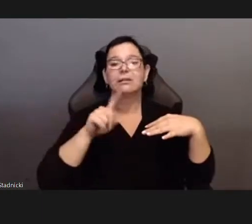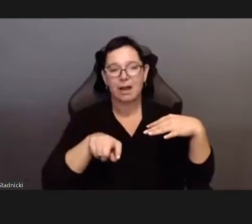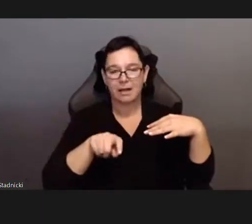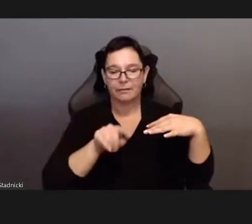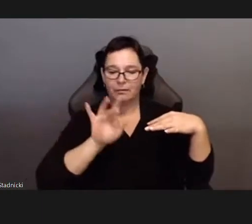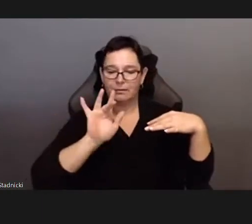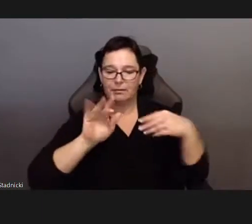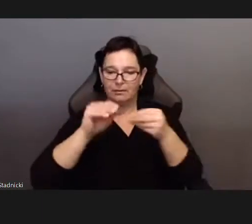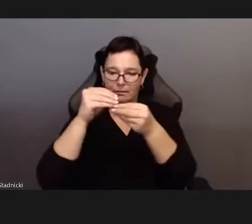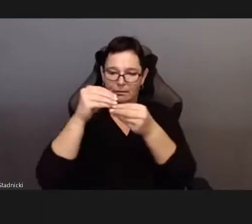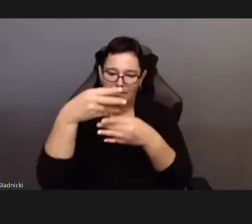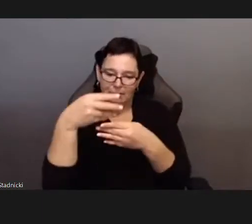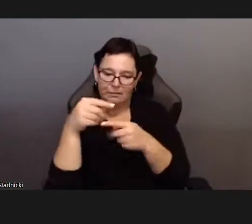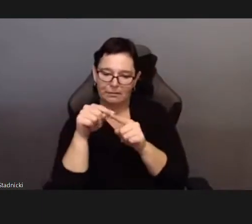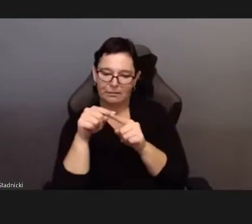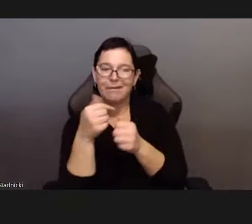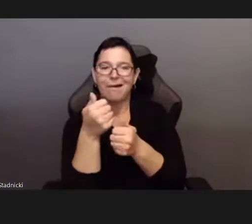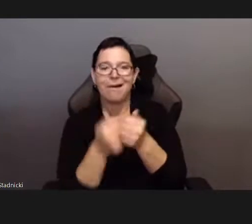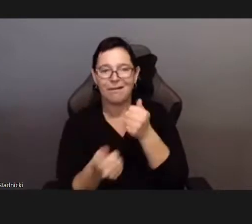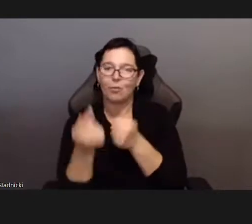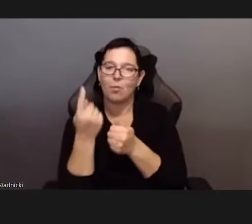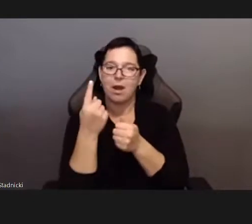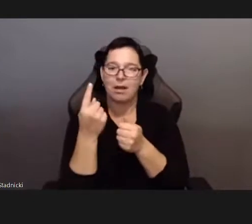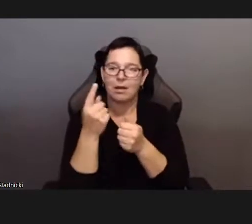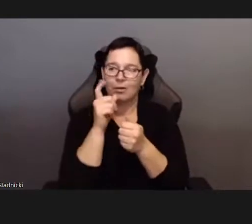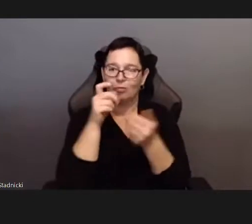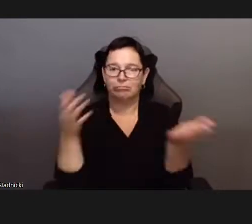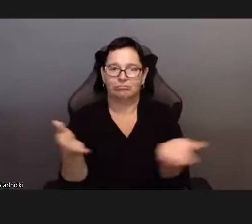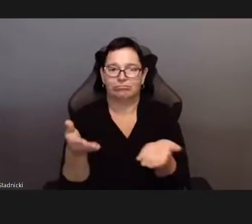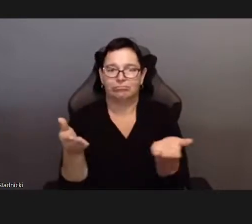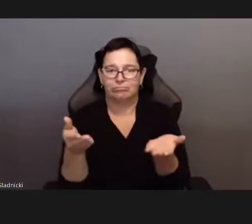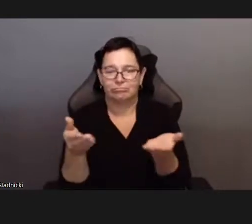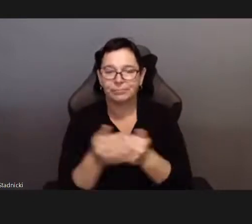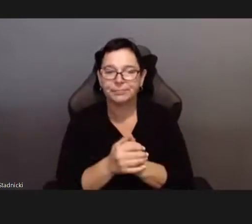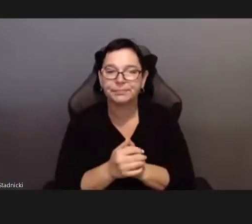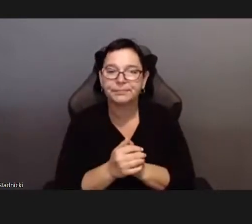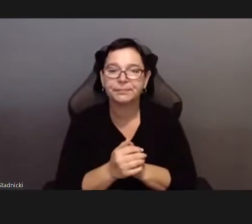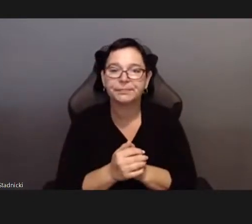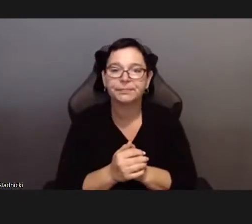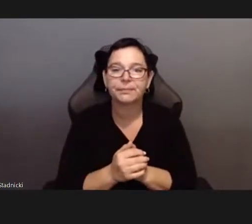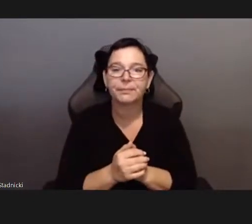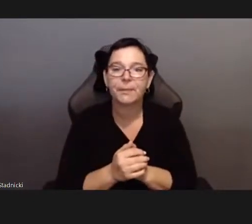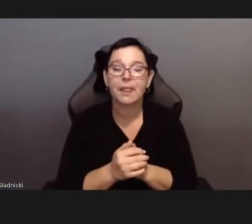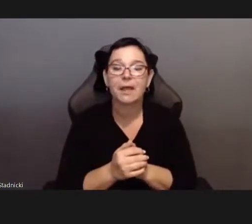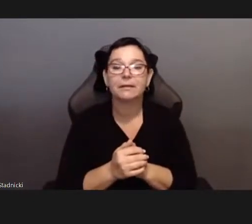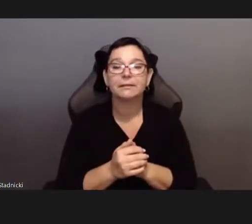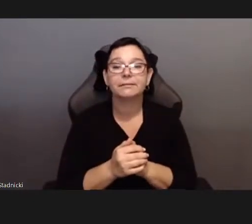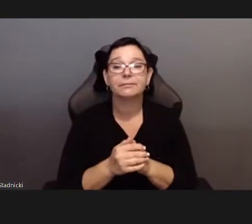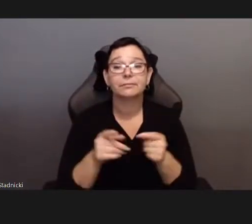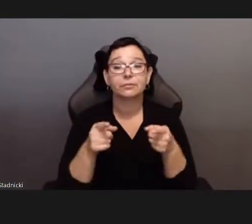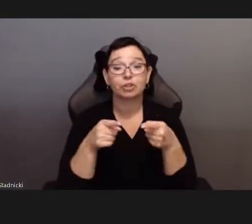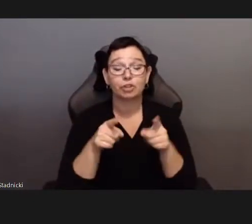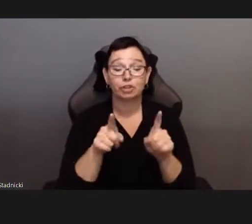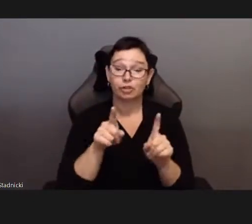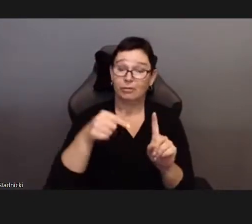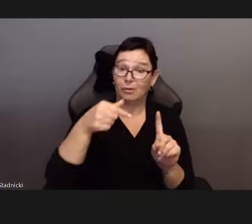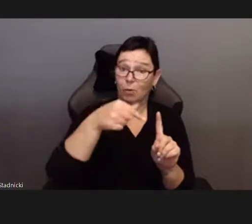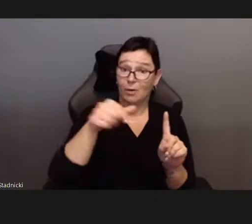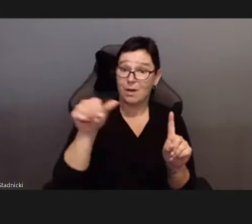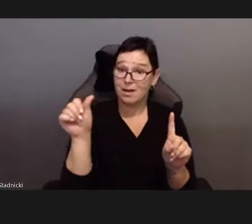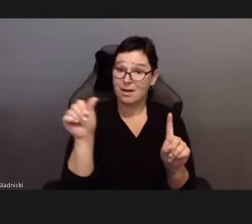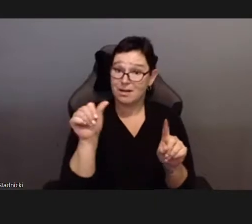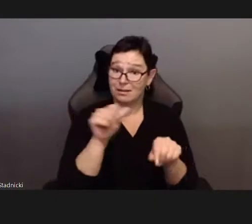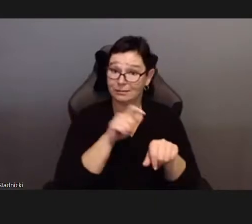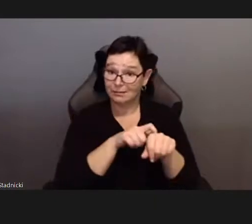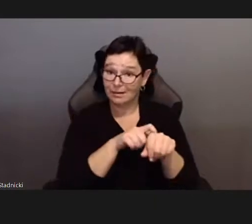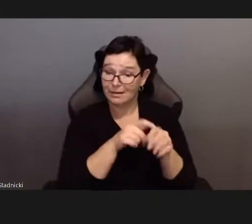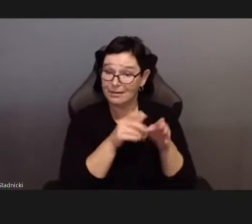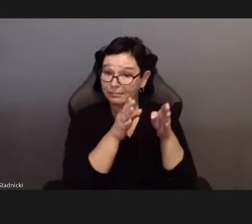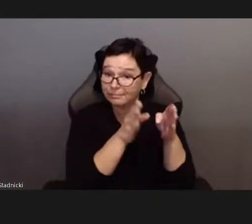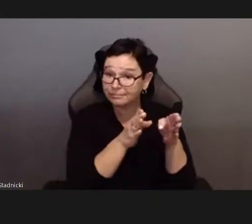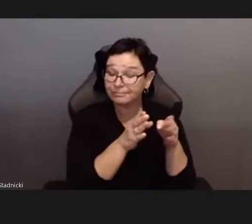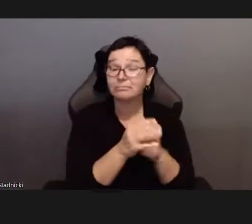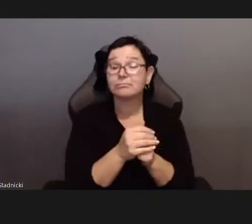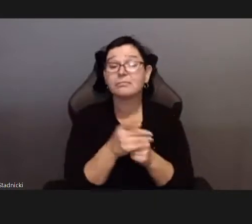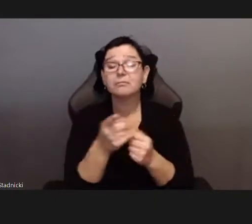Please note the chat box is set to send messages only to panelists.